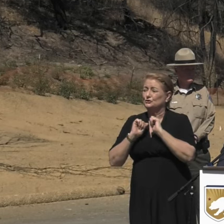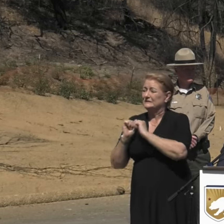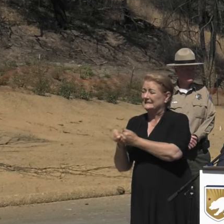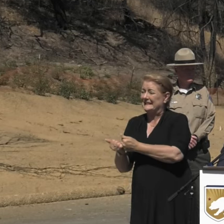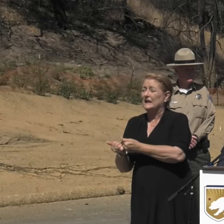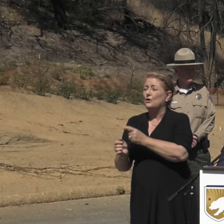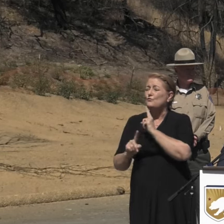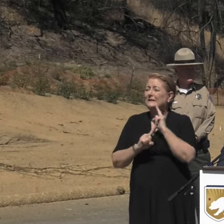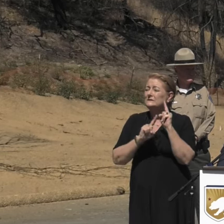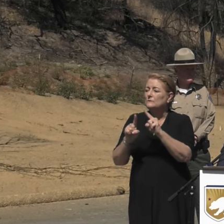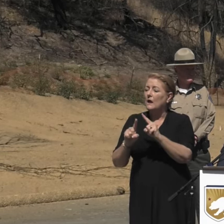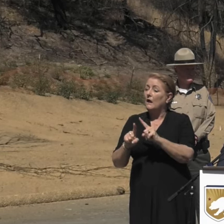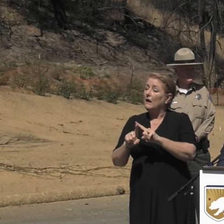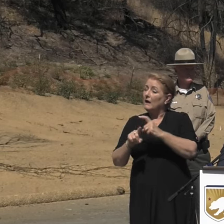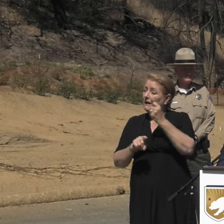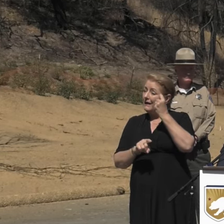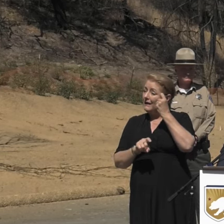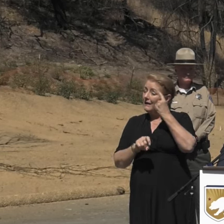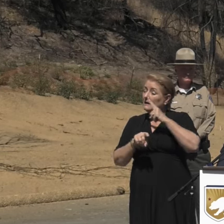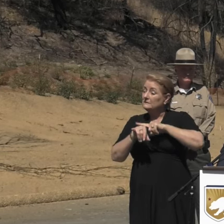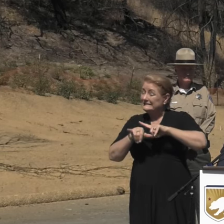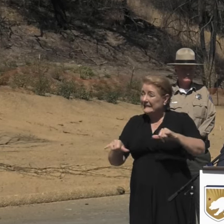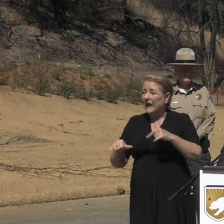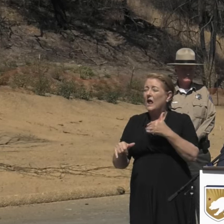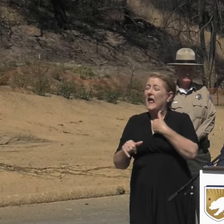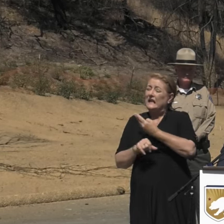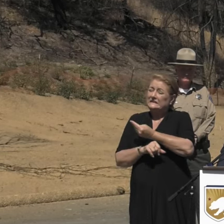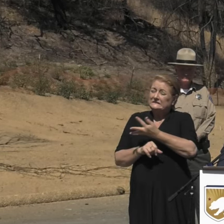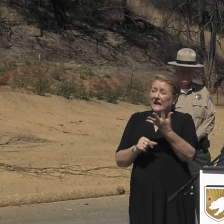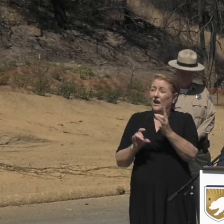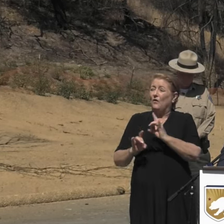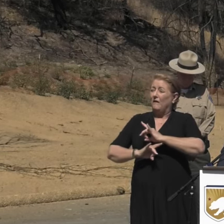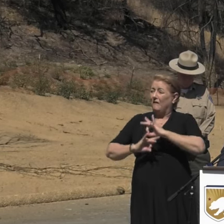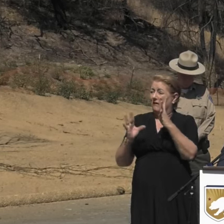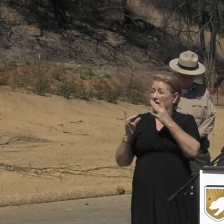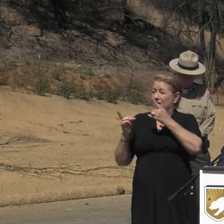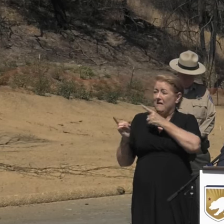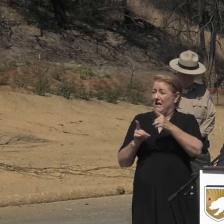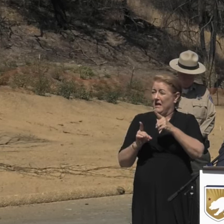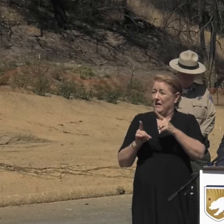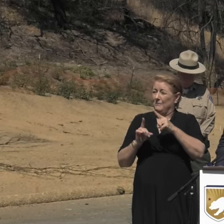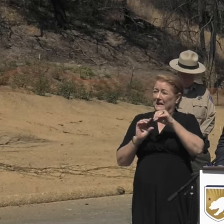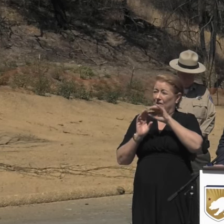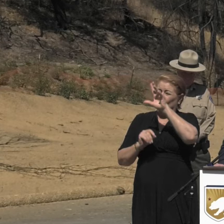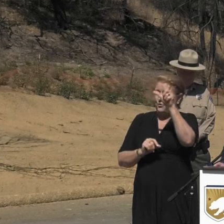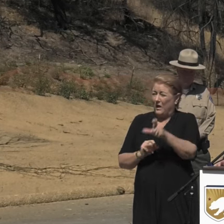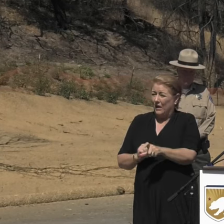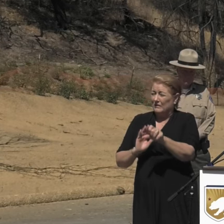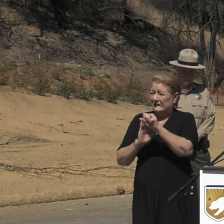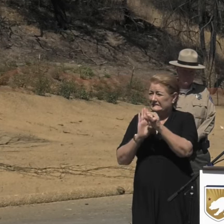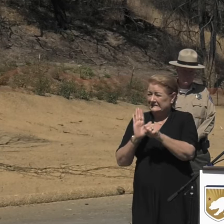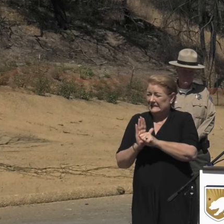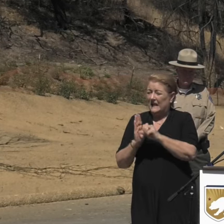while, at the same time, we had multiple catastrophic events happening throughout the state. The partner agencies rapidly deployed